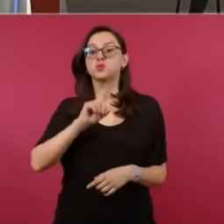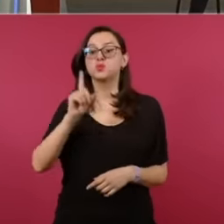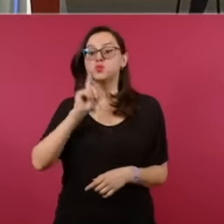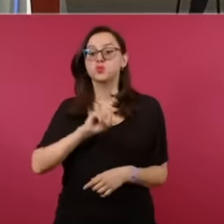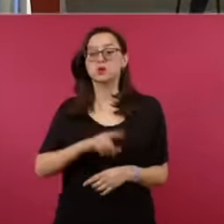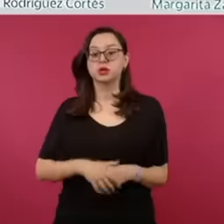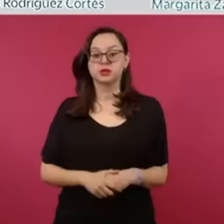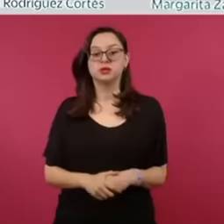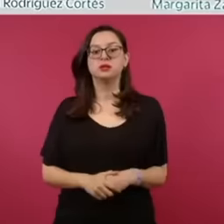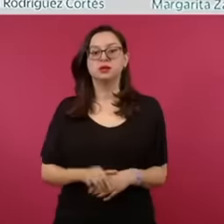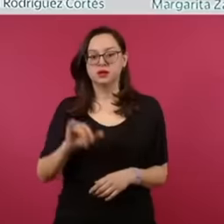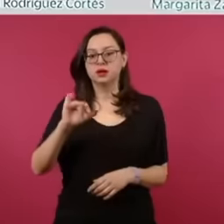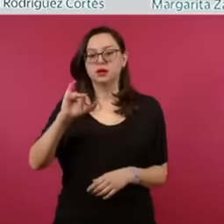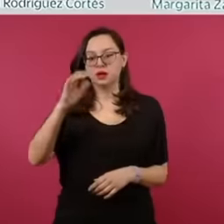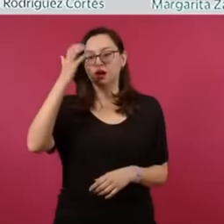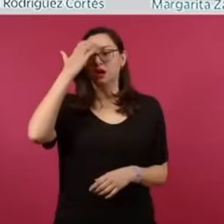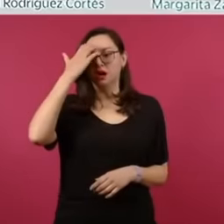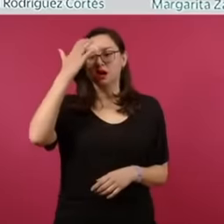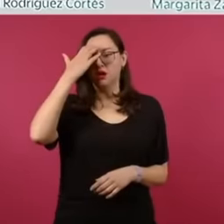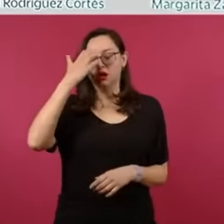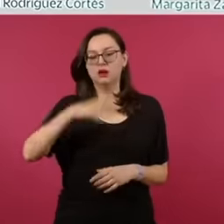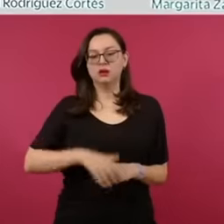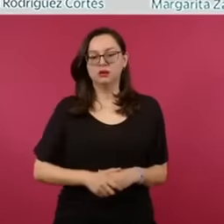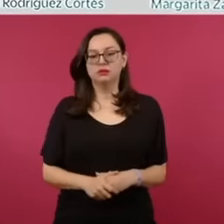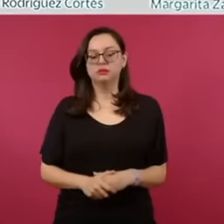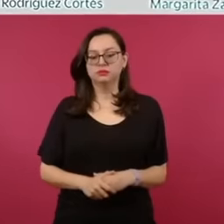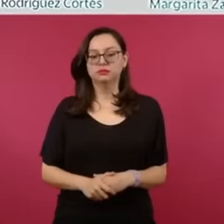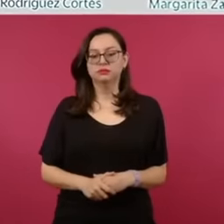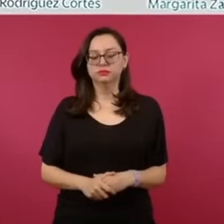about culture, no longer here, she signed a statement against the government